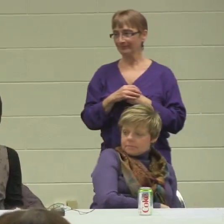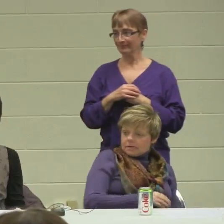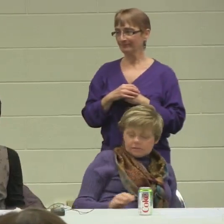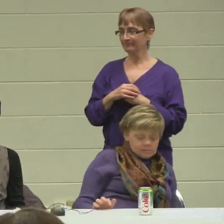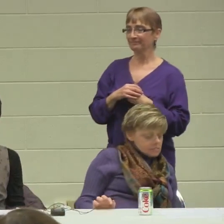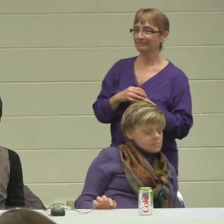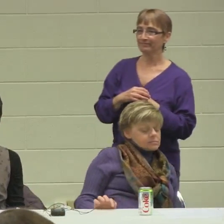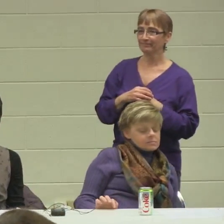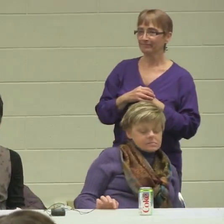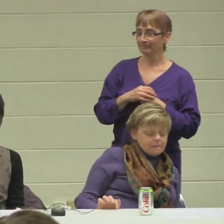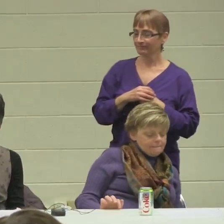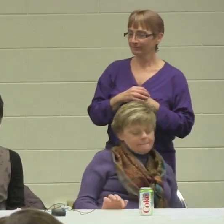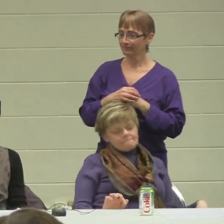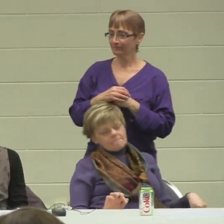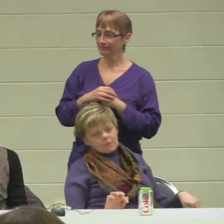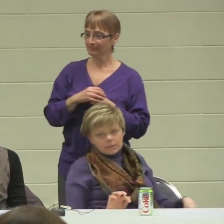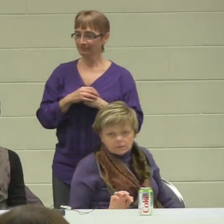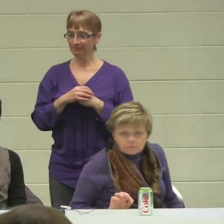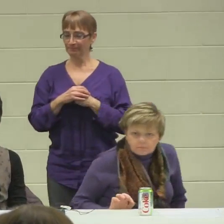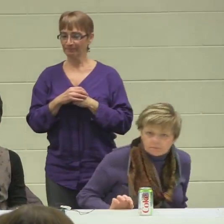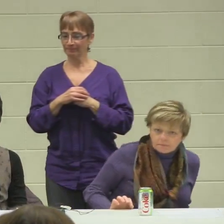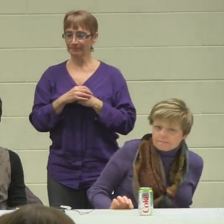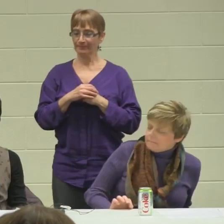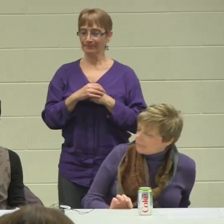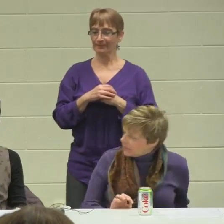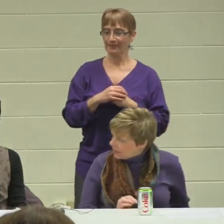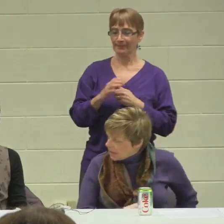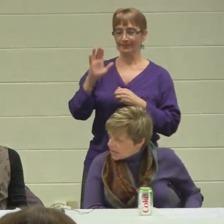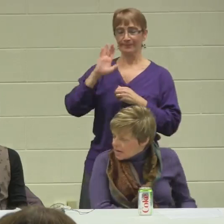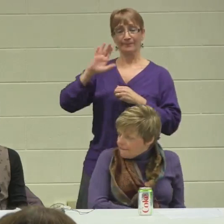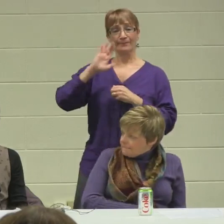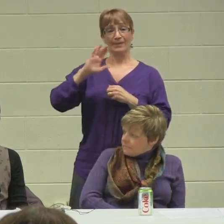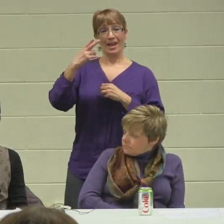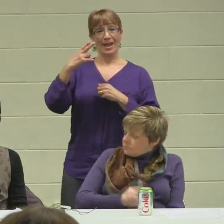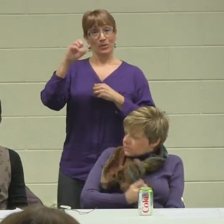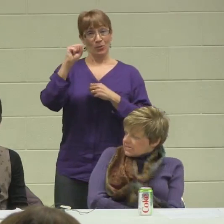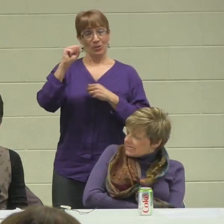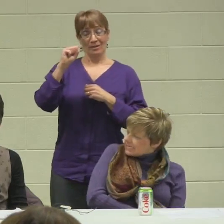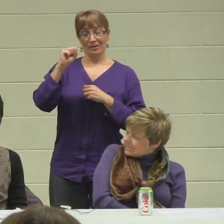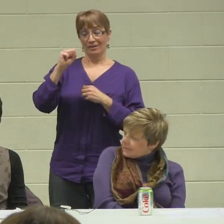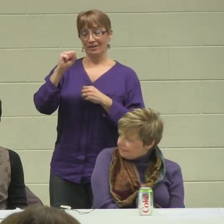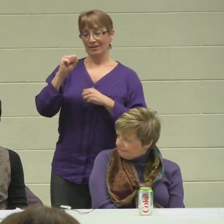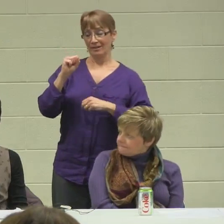When Rem started this journey in high school, we didn't know where he was going to end up,